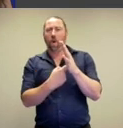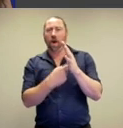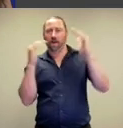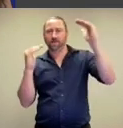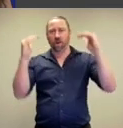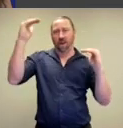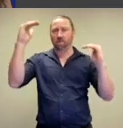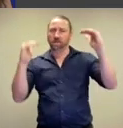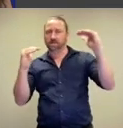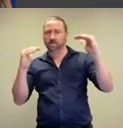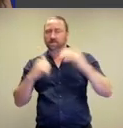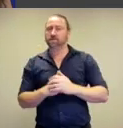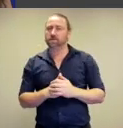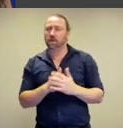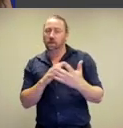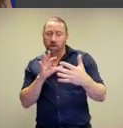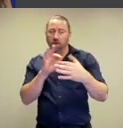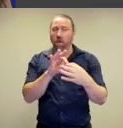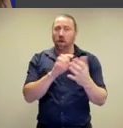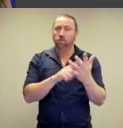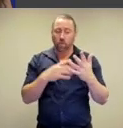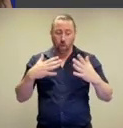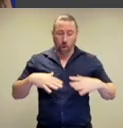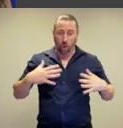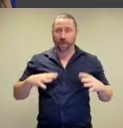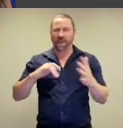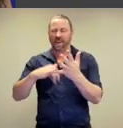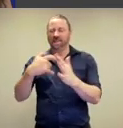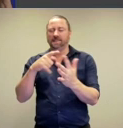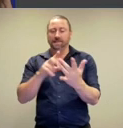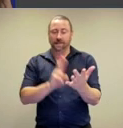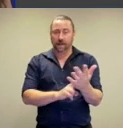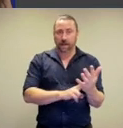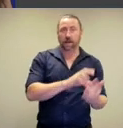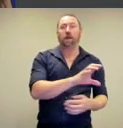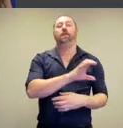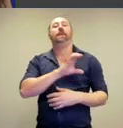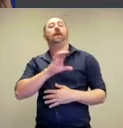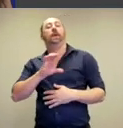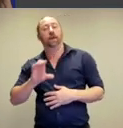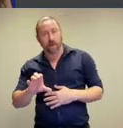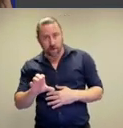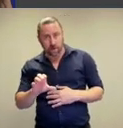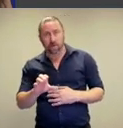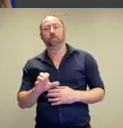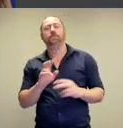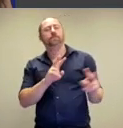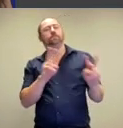structures and power dynamics as they relate to